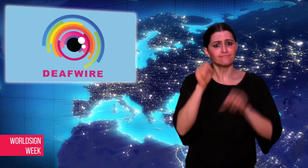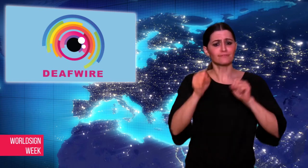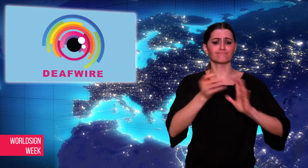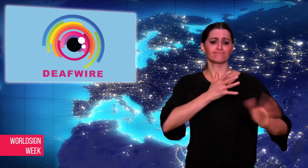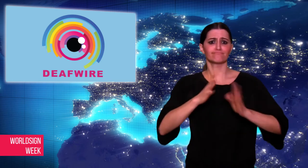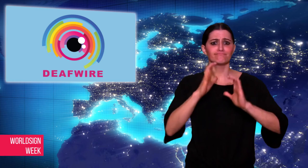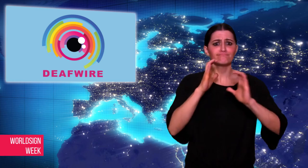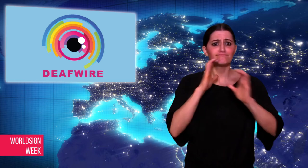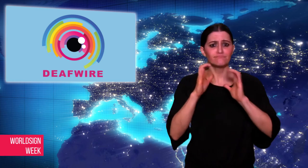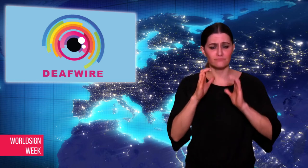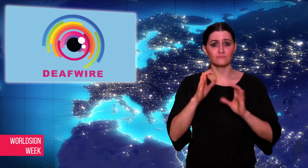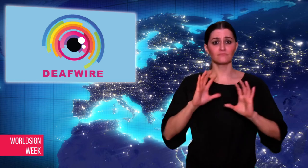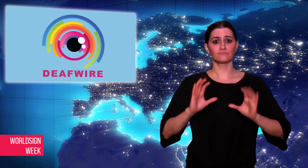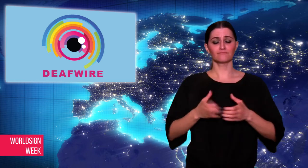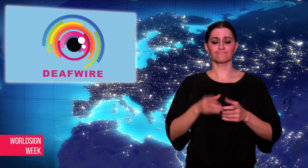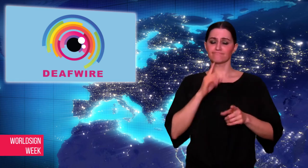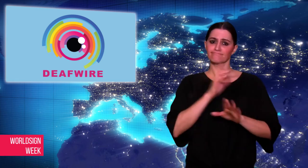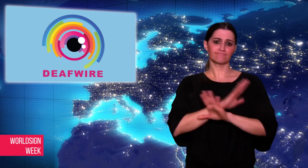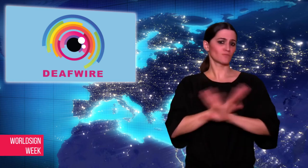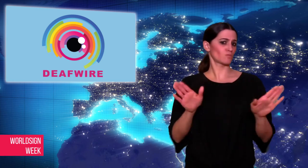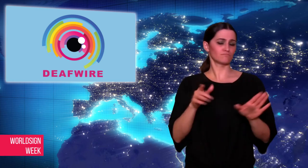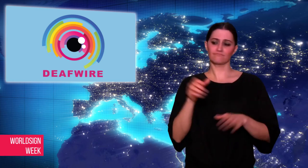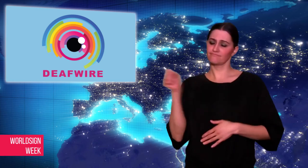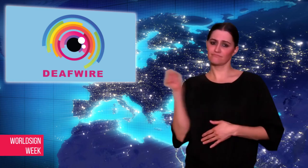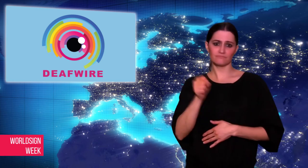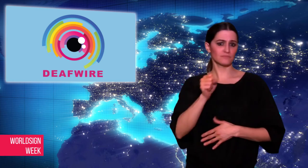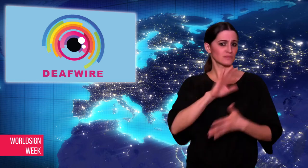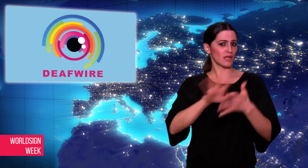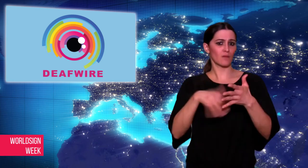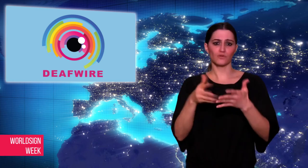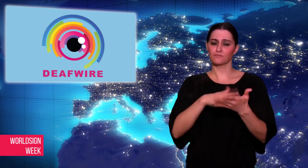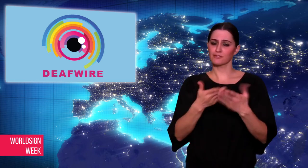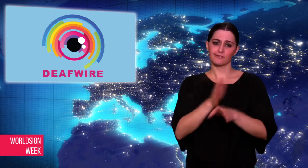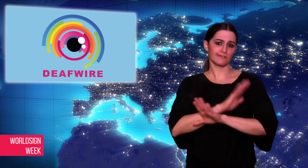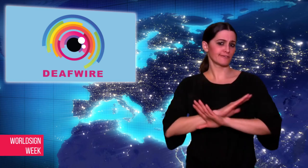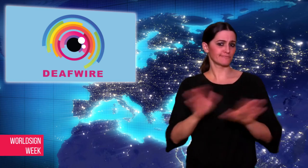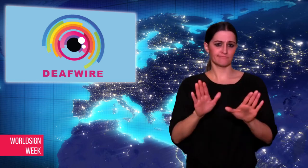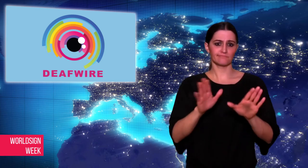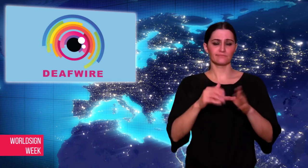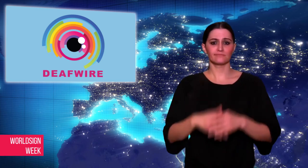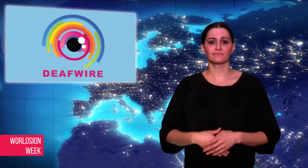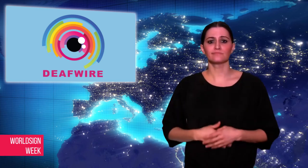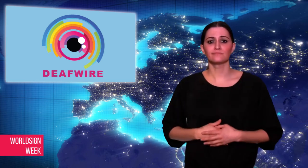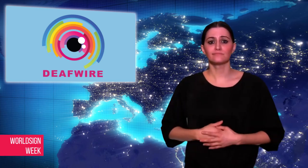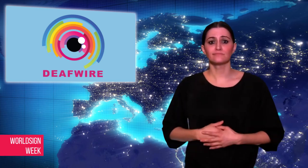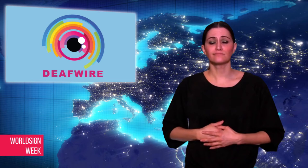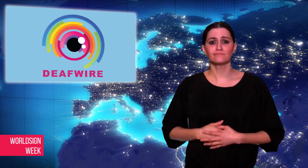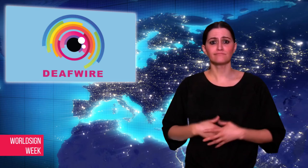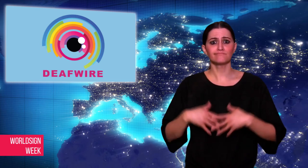several years of refusing, the Okanagan